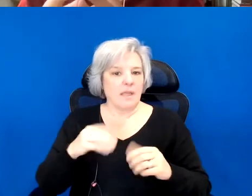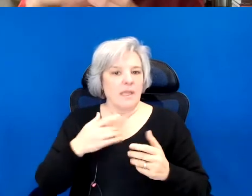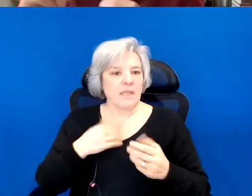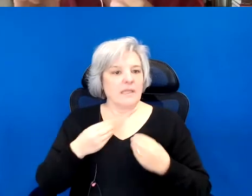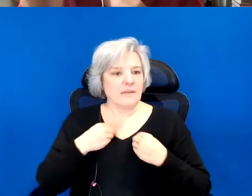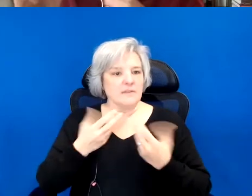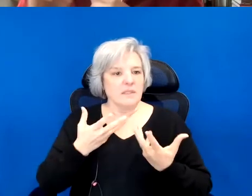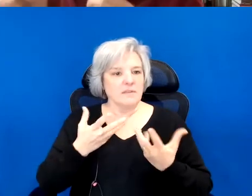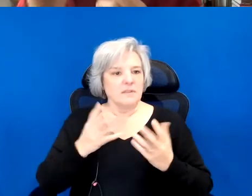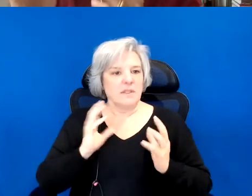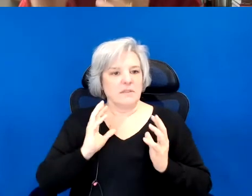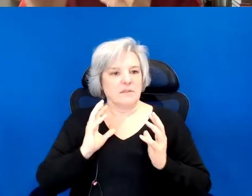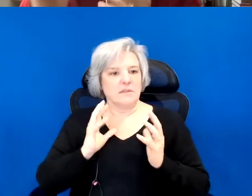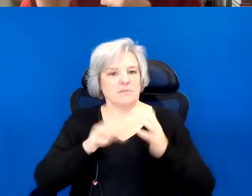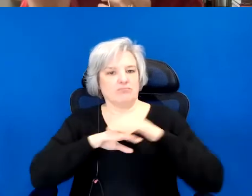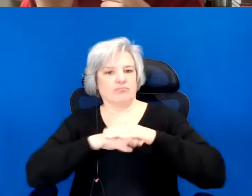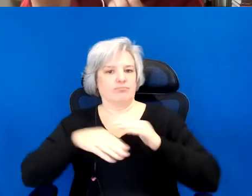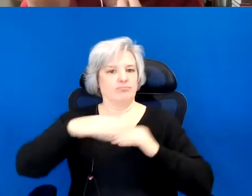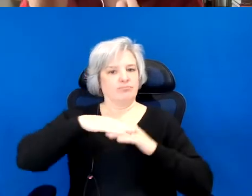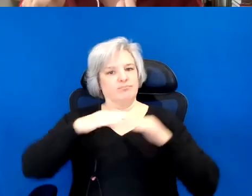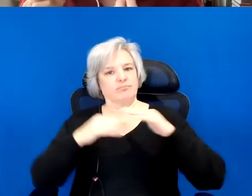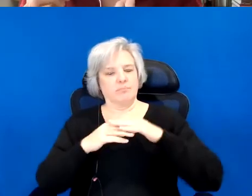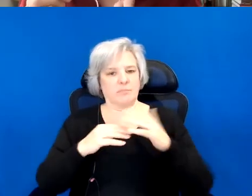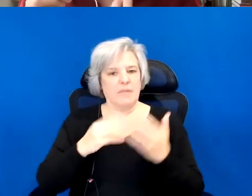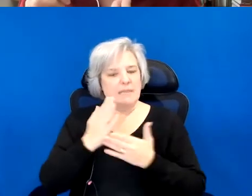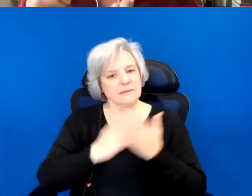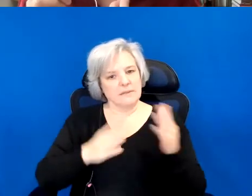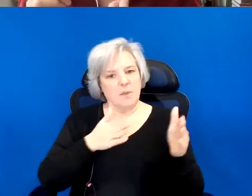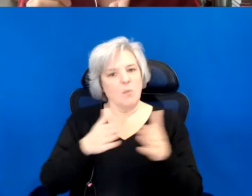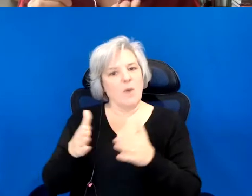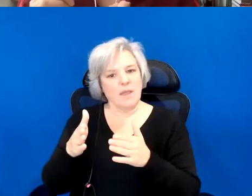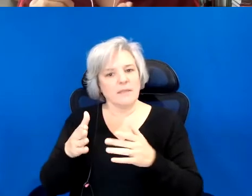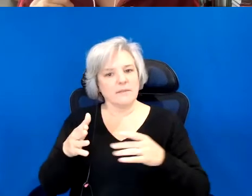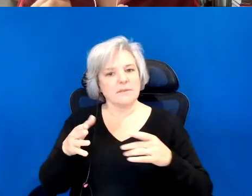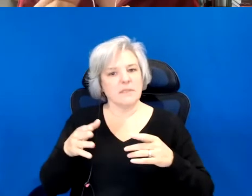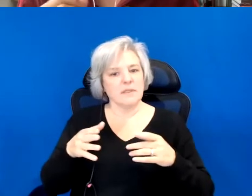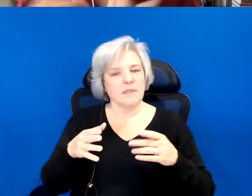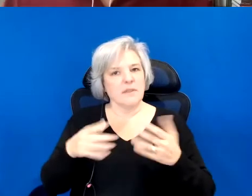or sue in some ways I think. There is a certain specificity.